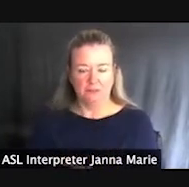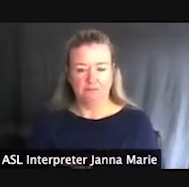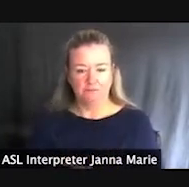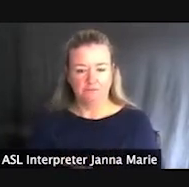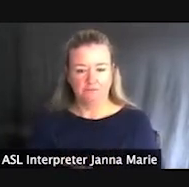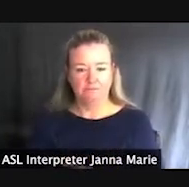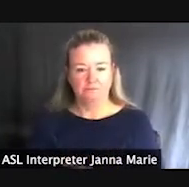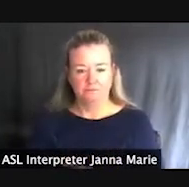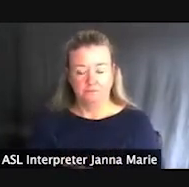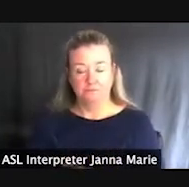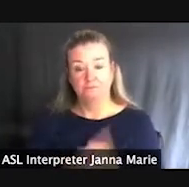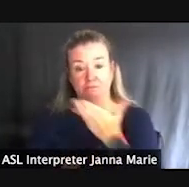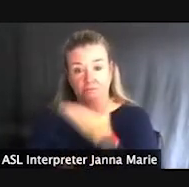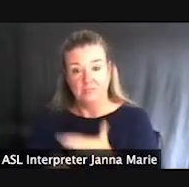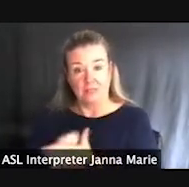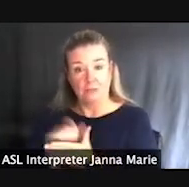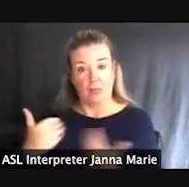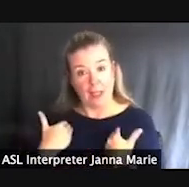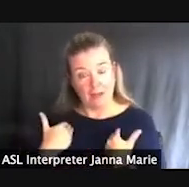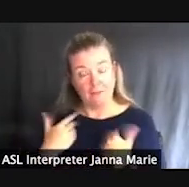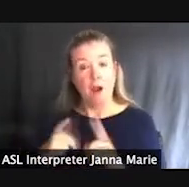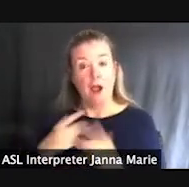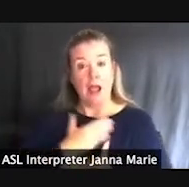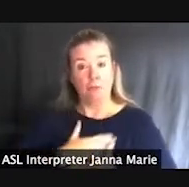That's all I got, but I appreciate the opportunity. Thank you.